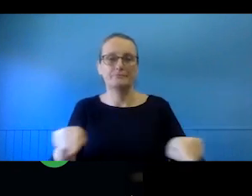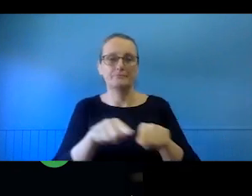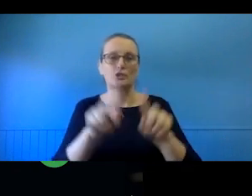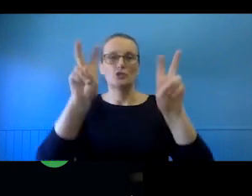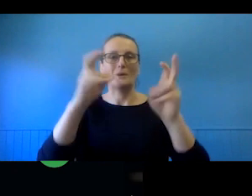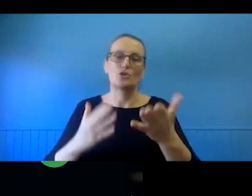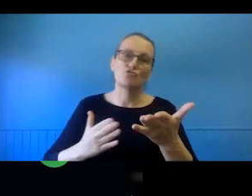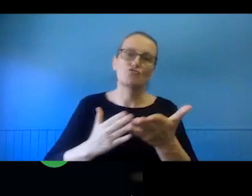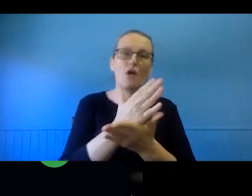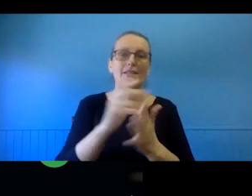rightsporting.